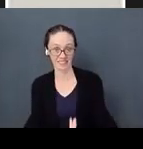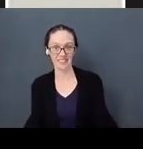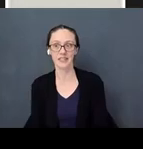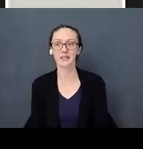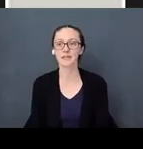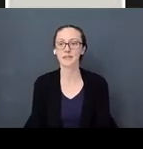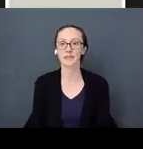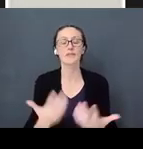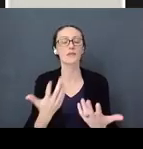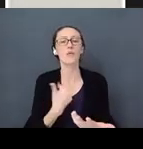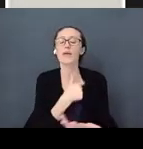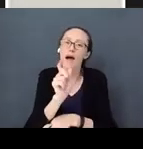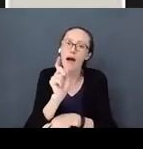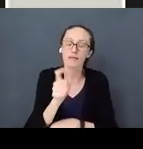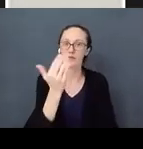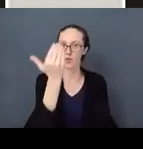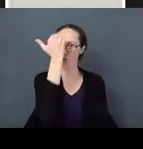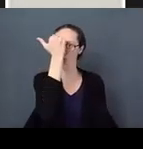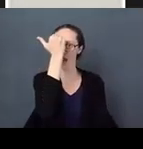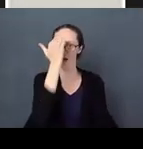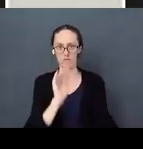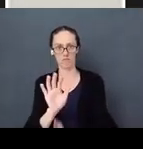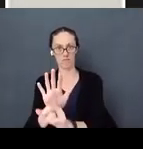We have to be aware of that baby’s communications. They are going to